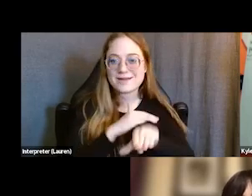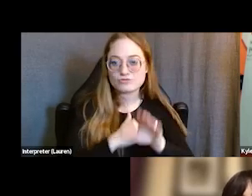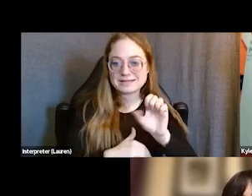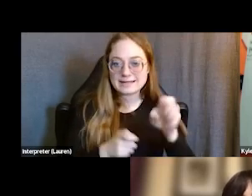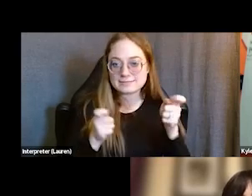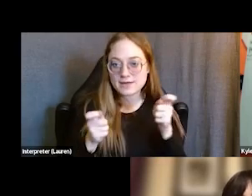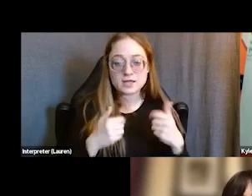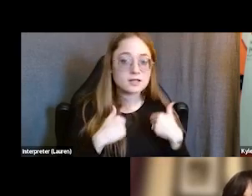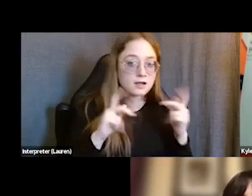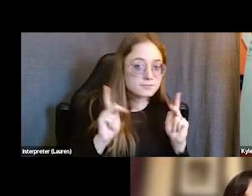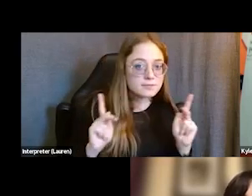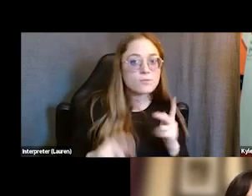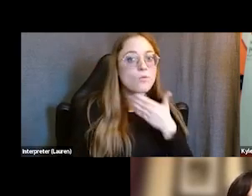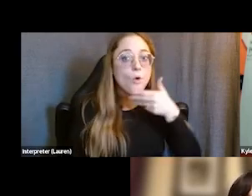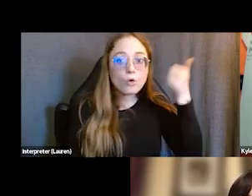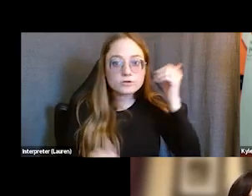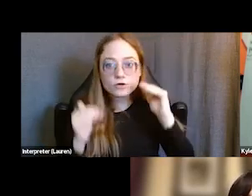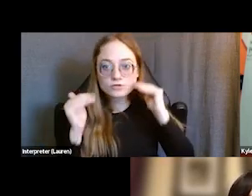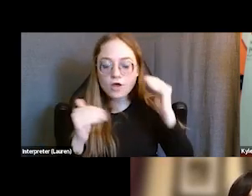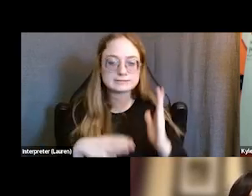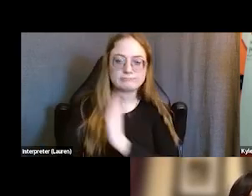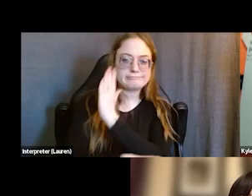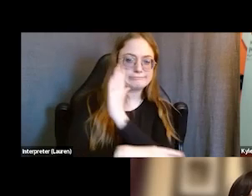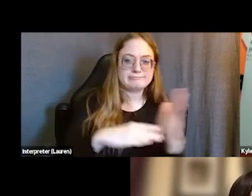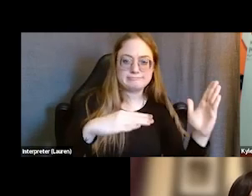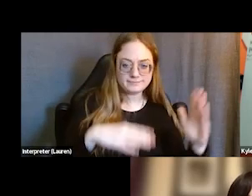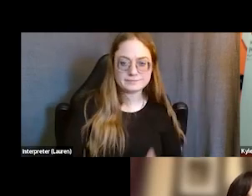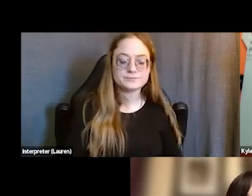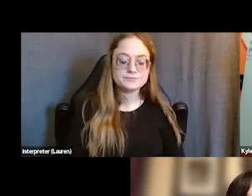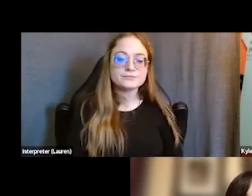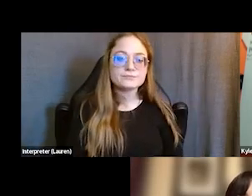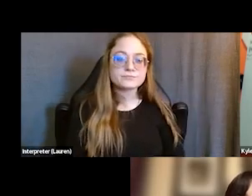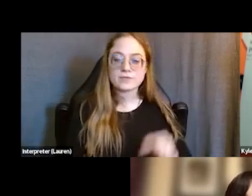or whether it's with older adults, or anyone in between, is that the vast majority of our staff